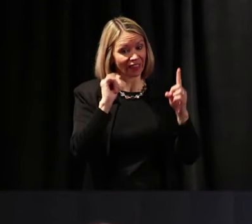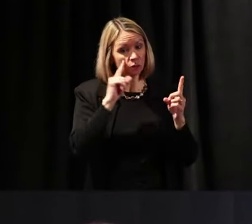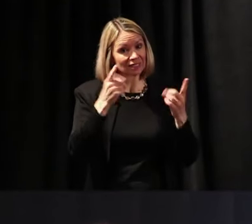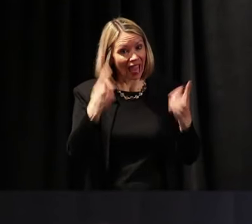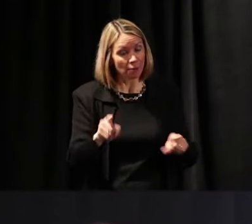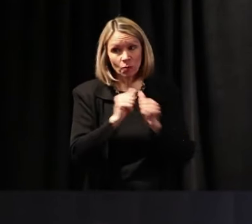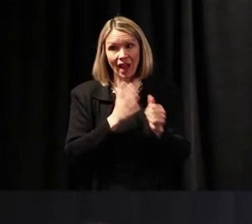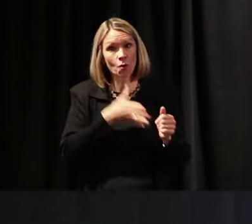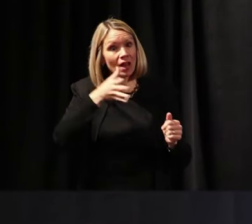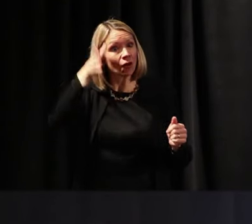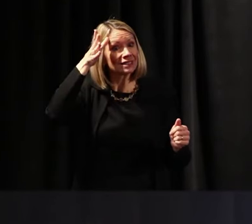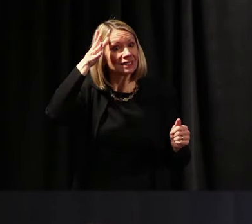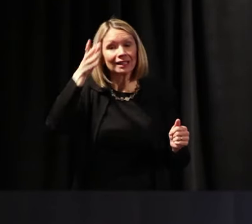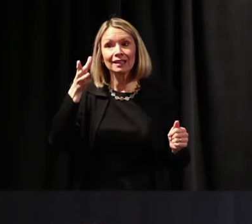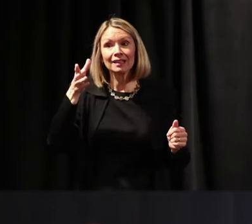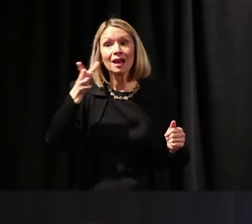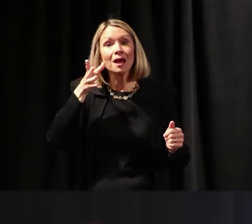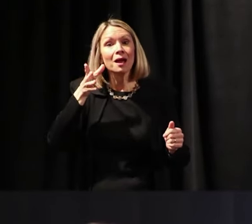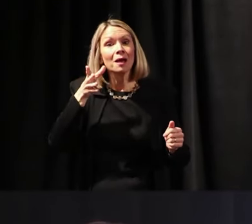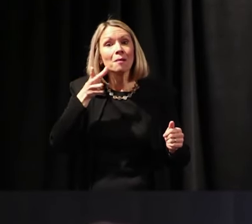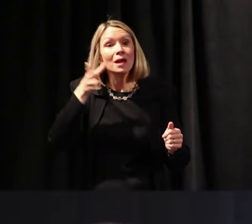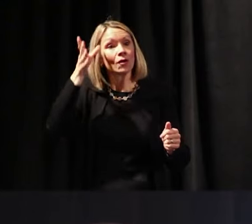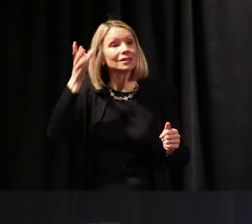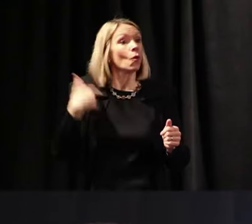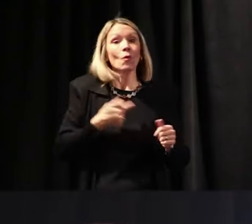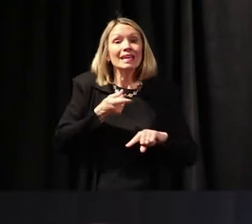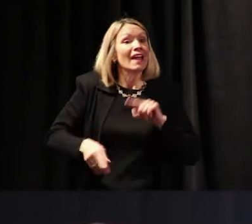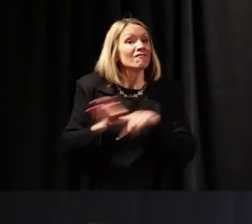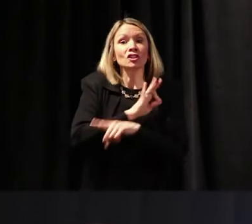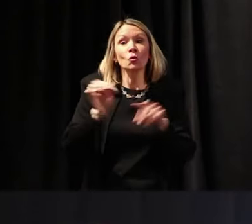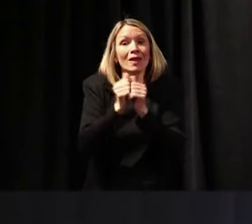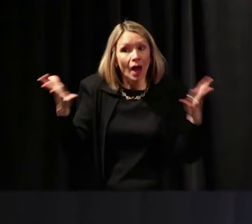because you can't really do a lot without ‘em. Okay. Let's go to the next slide.